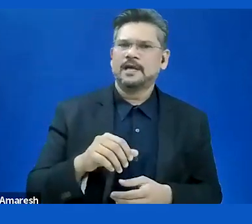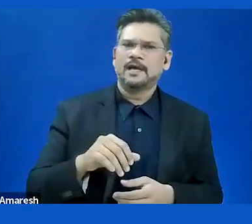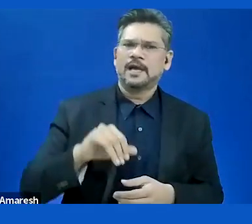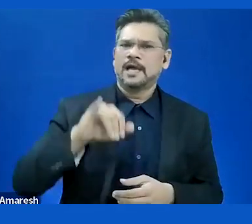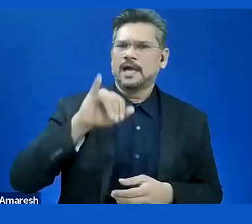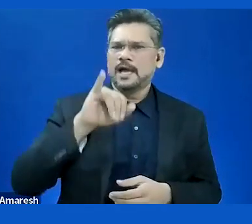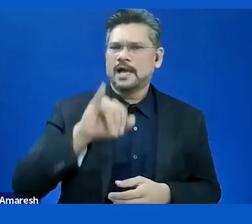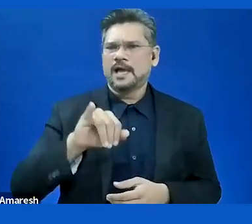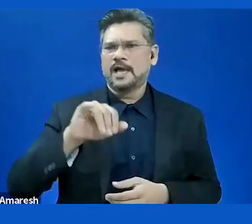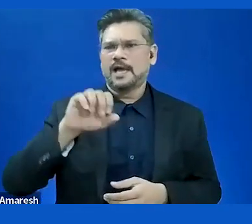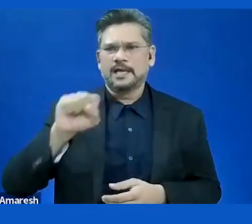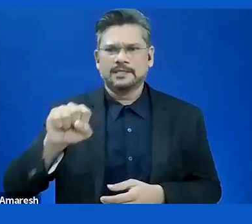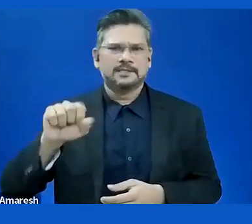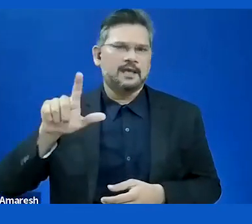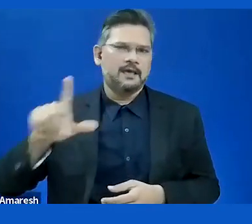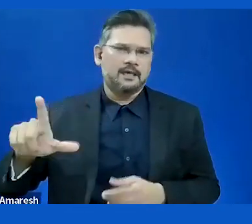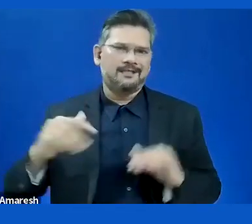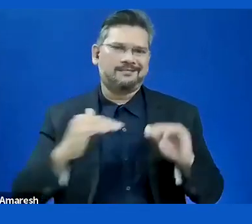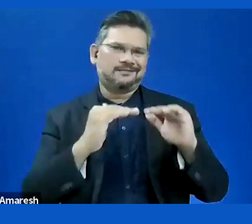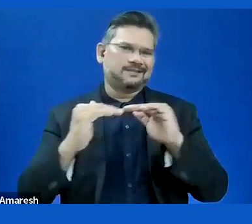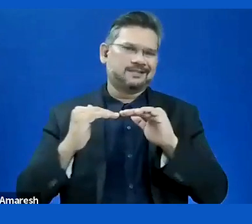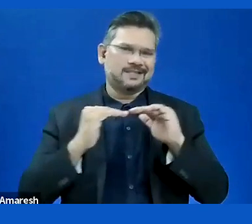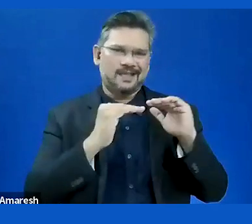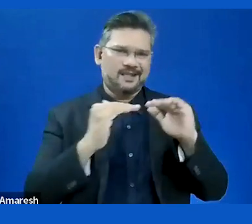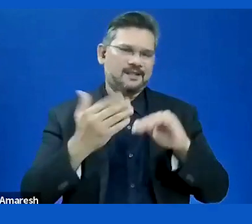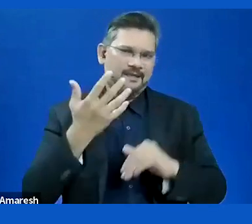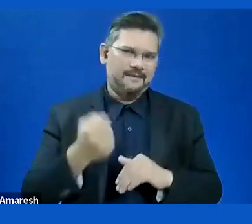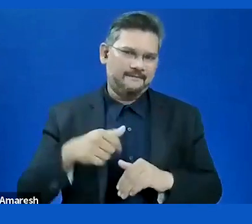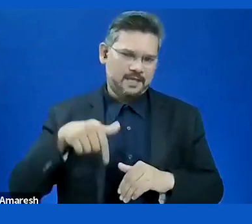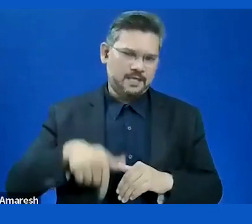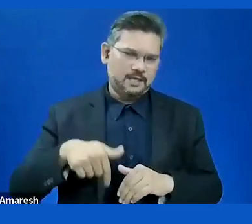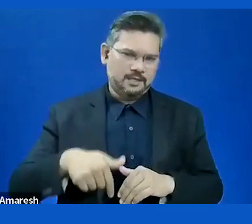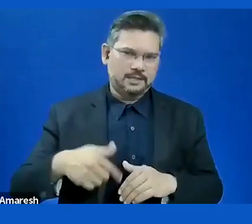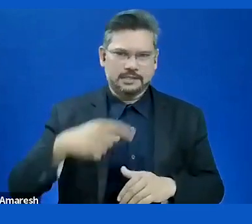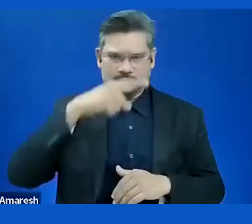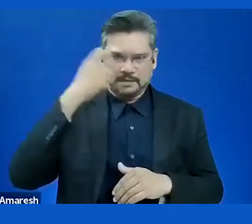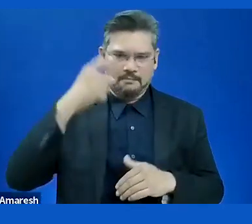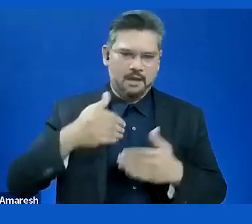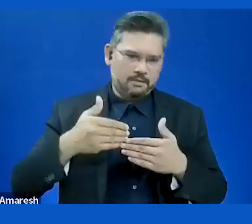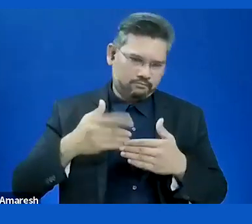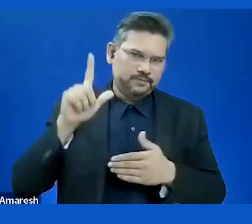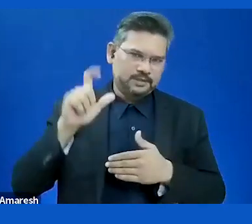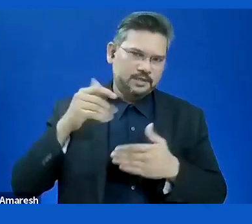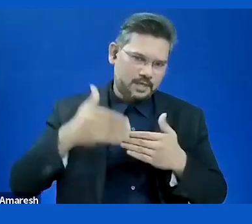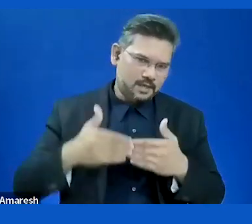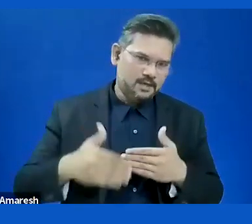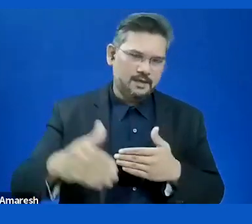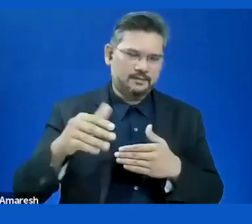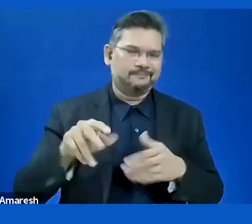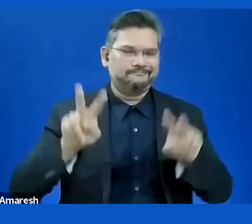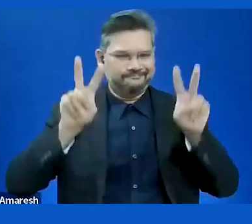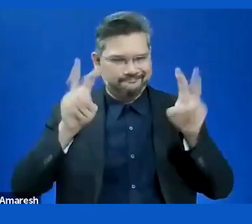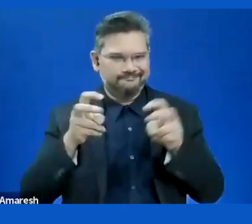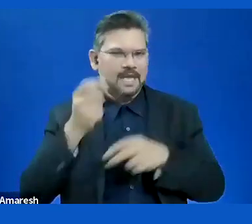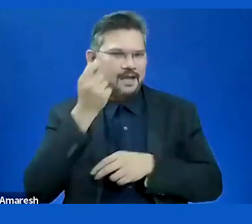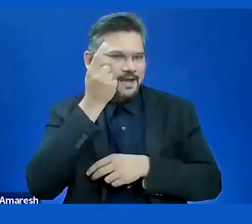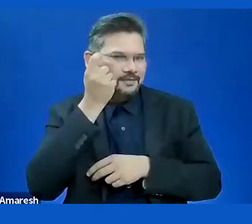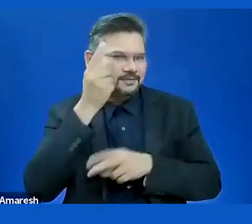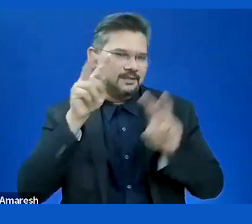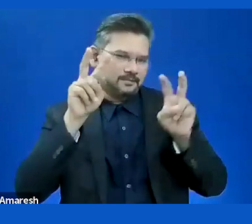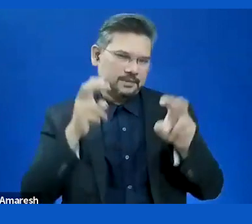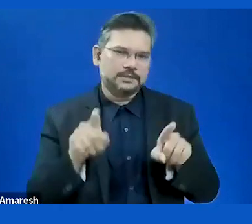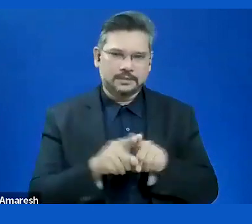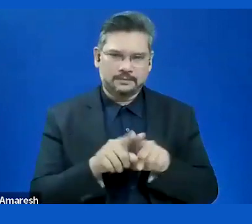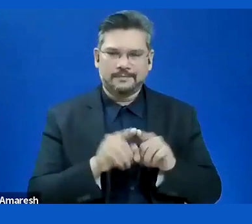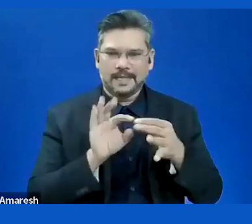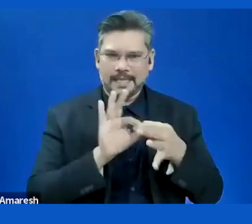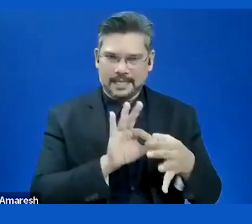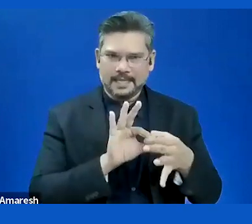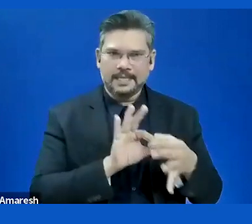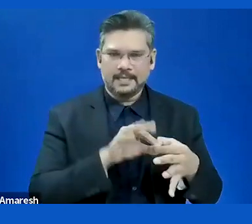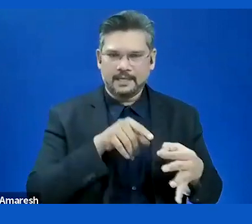from this summer about understandability. And it is here by my organization, she's been one